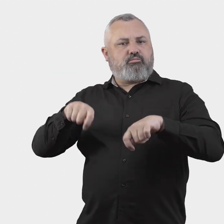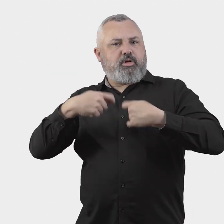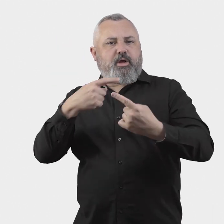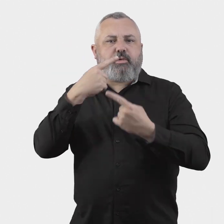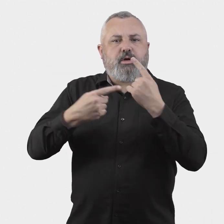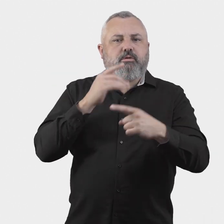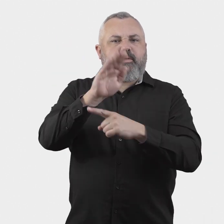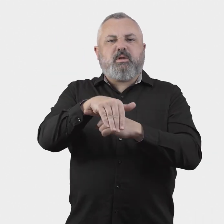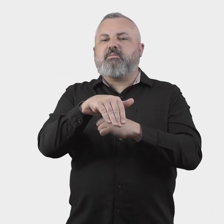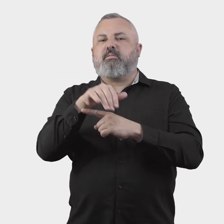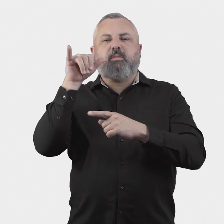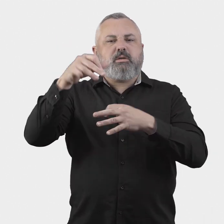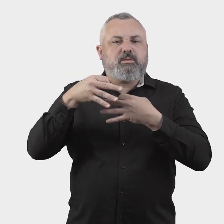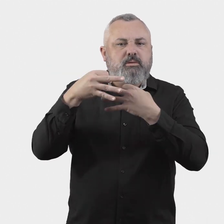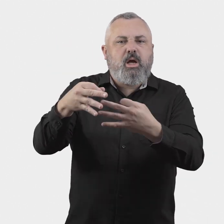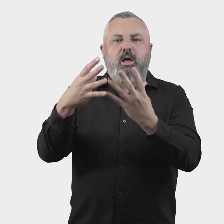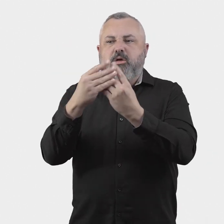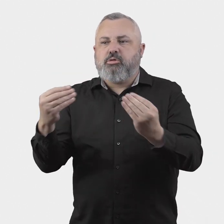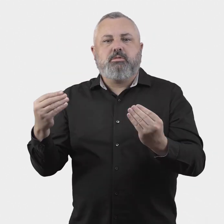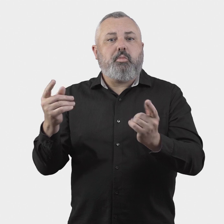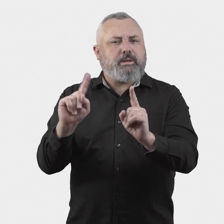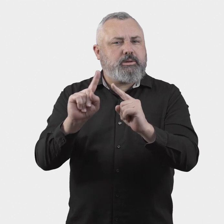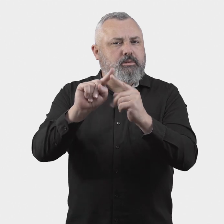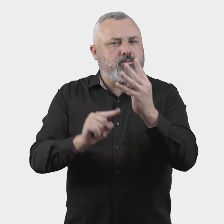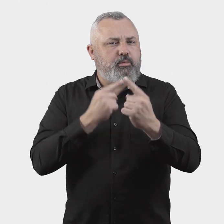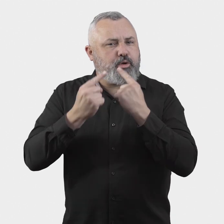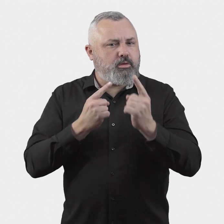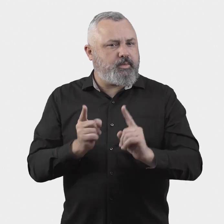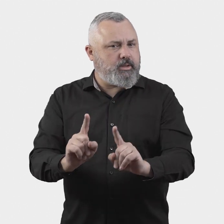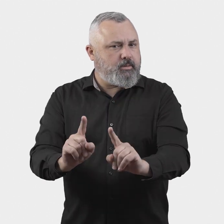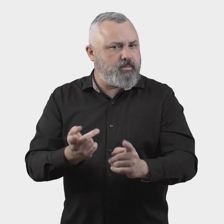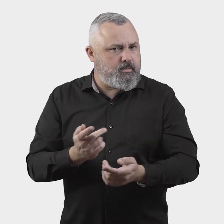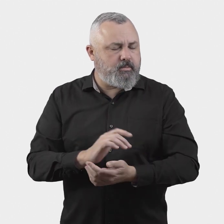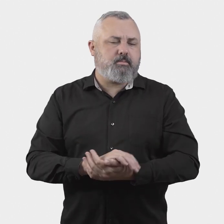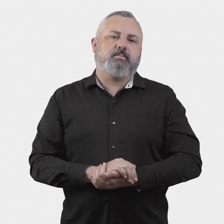provide information about delays and cancellations?